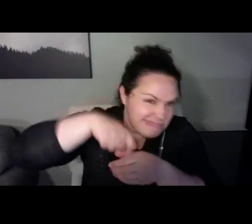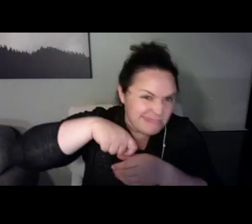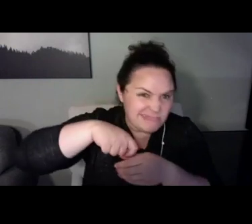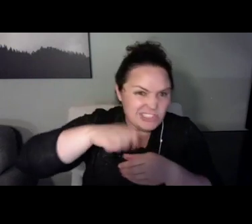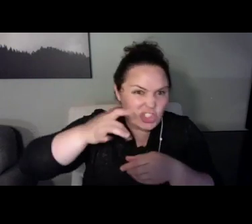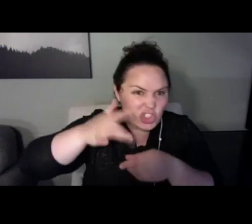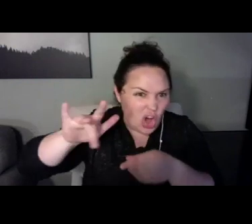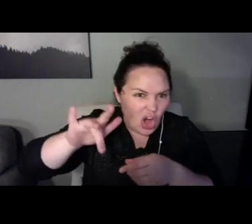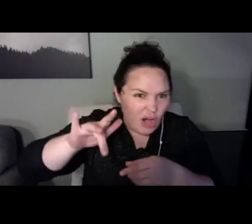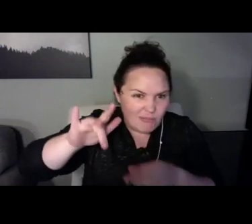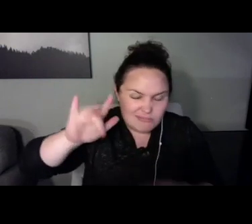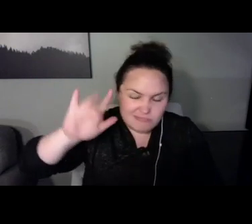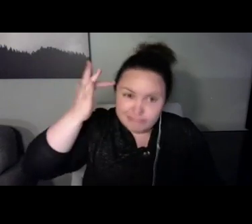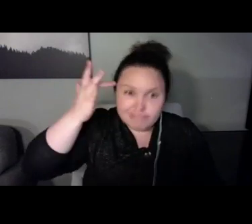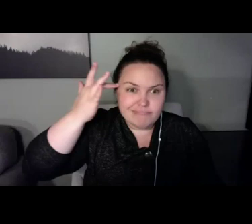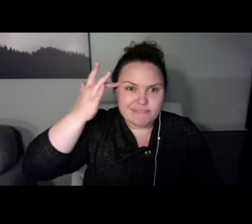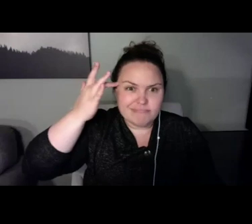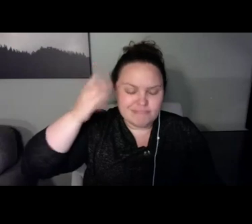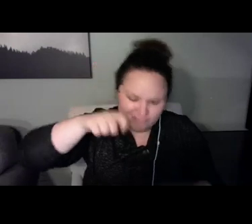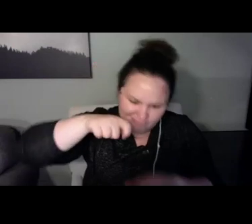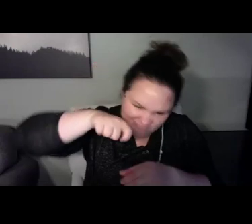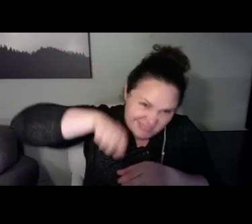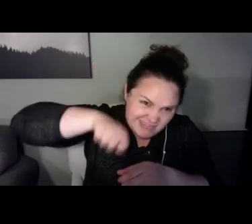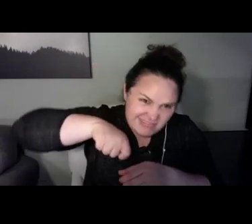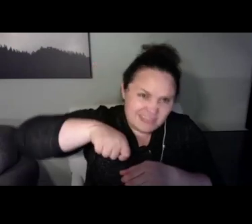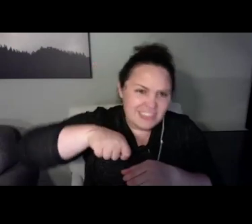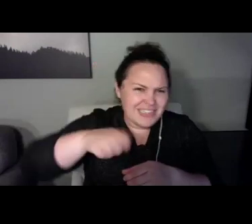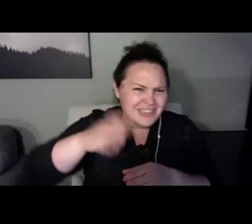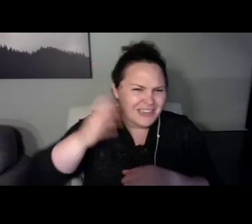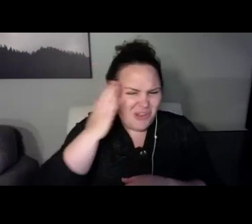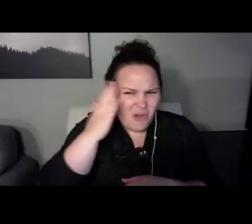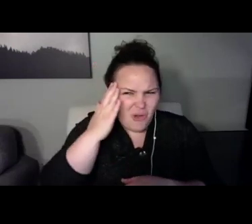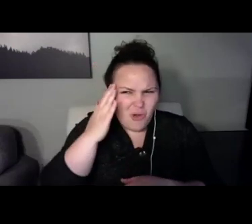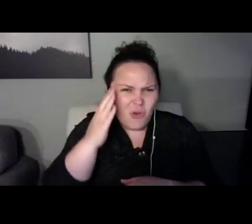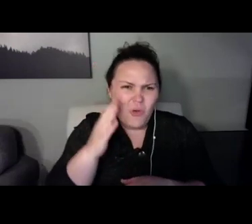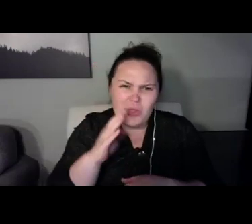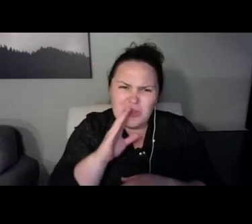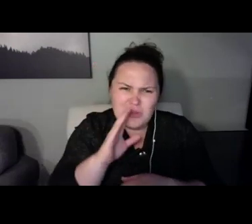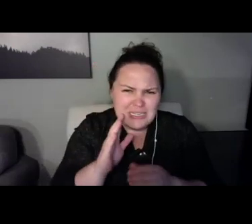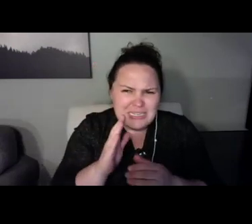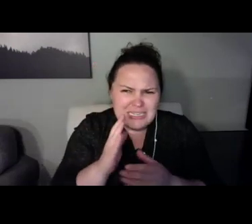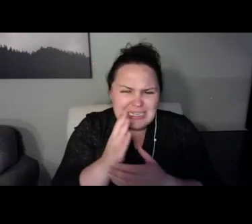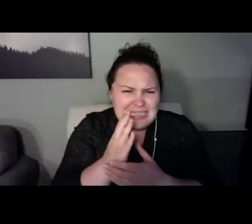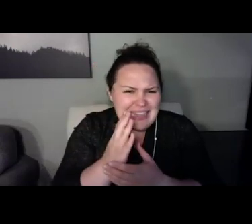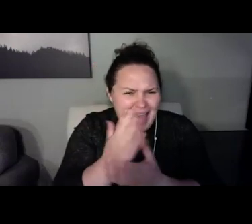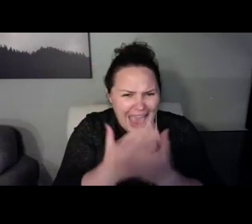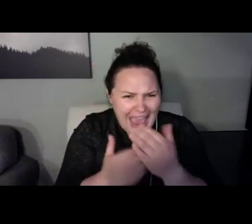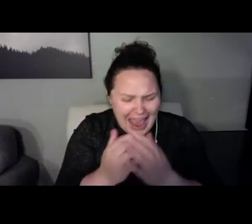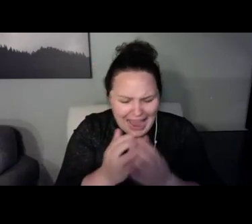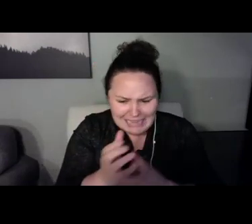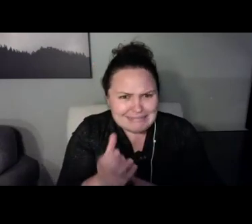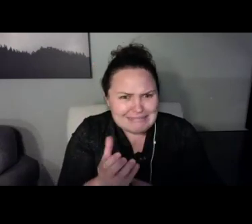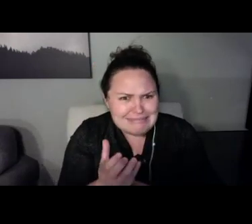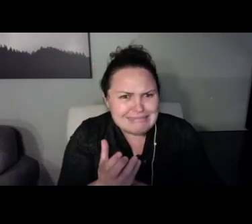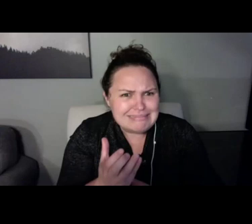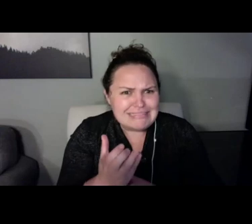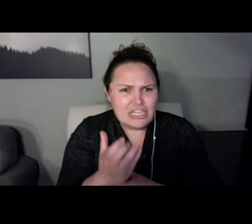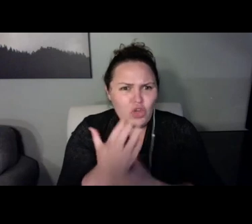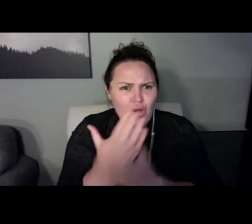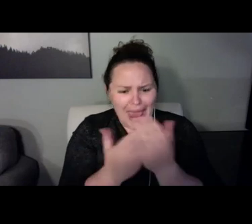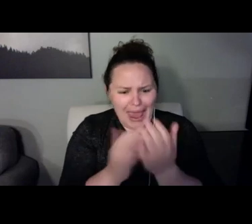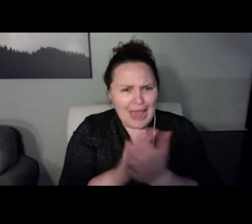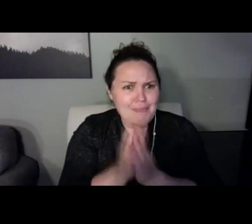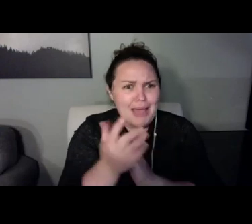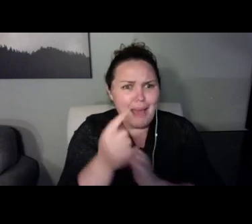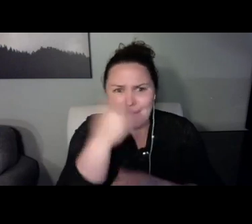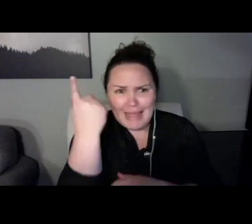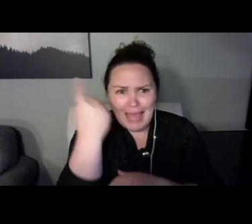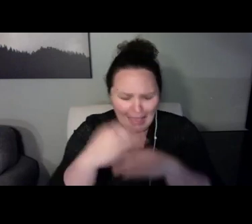I think the main thing is keep working to find what it is if they can't talk on their